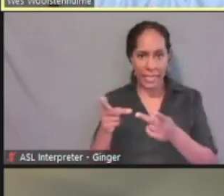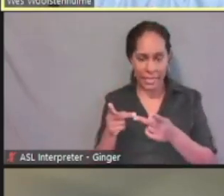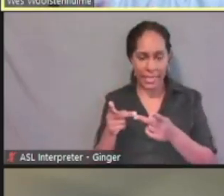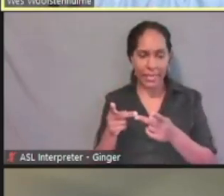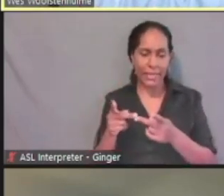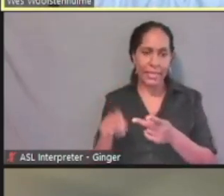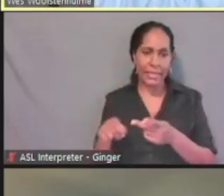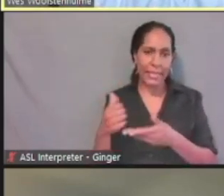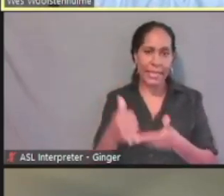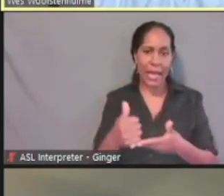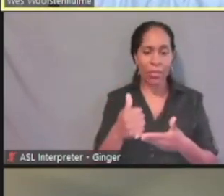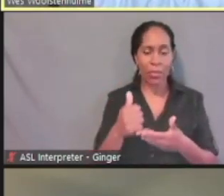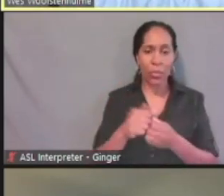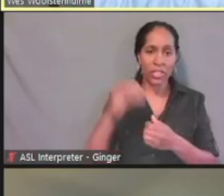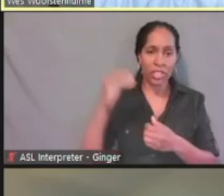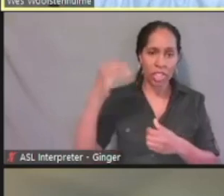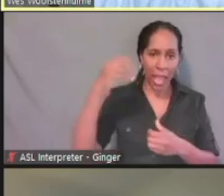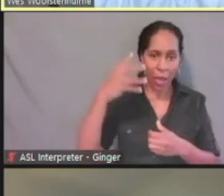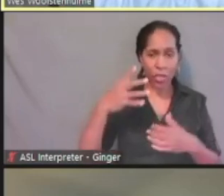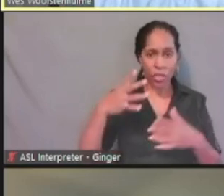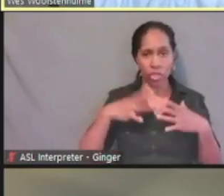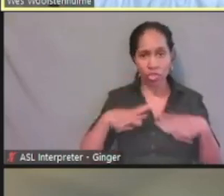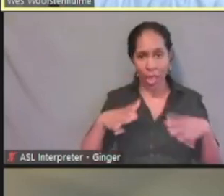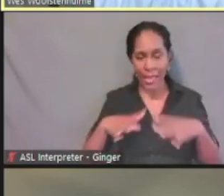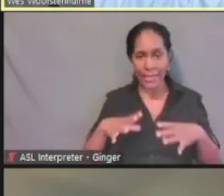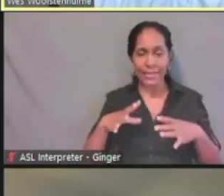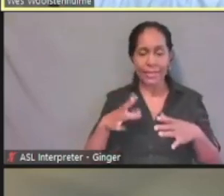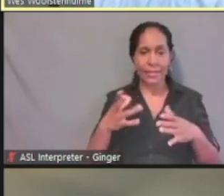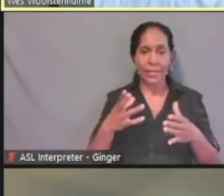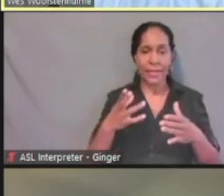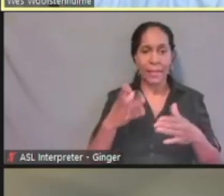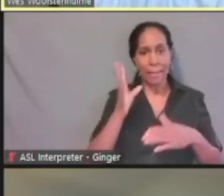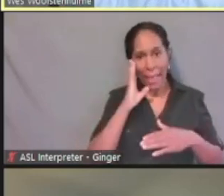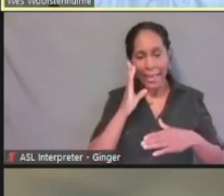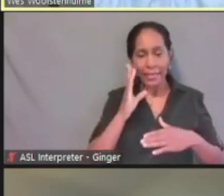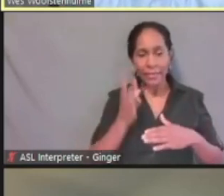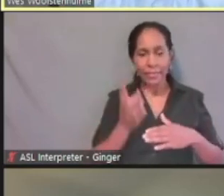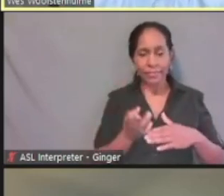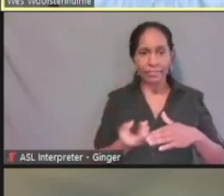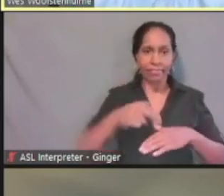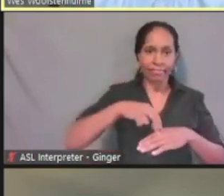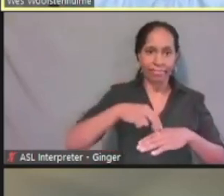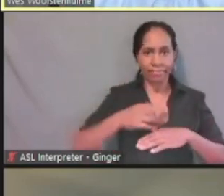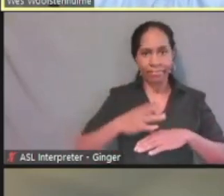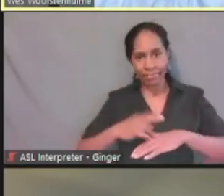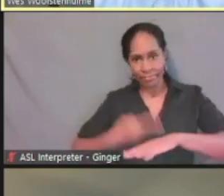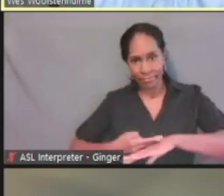with showering, dressing, getting in and out of bed, toileting, eating and all those various things.